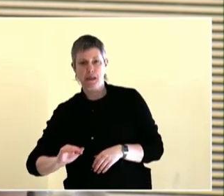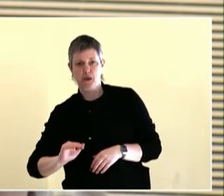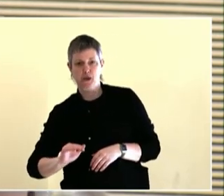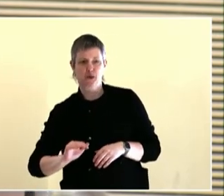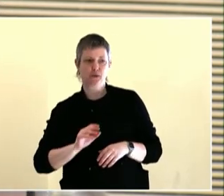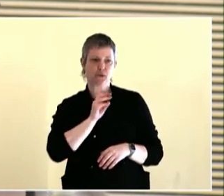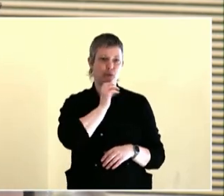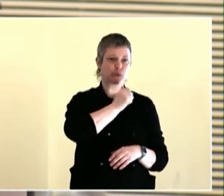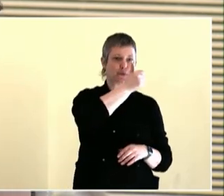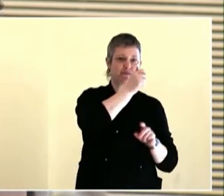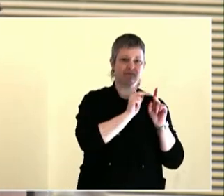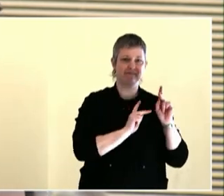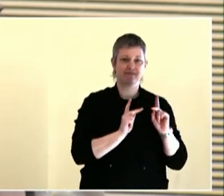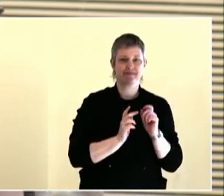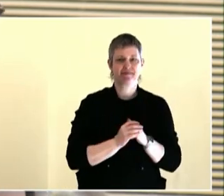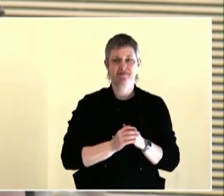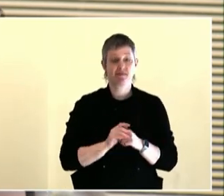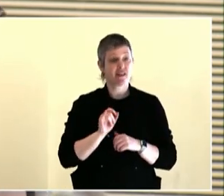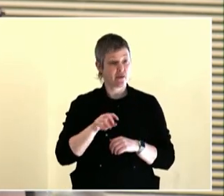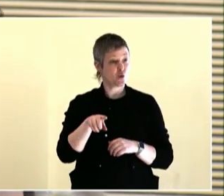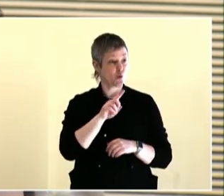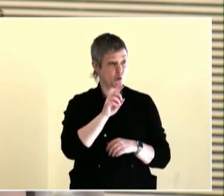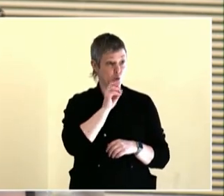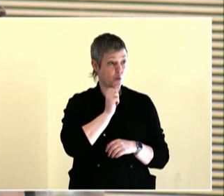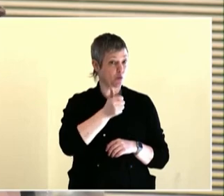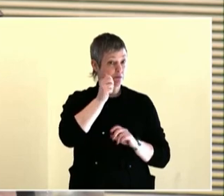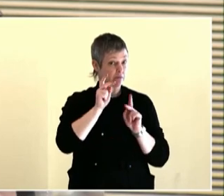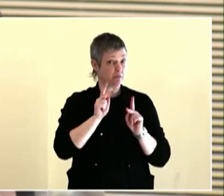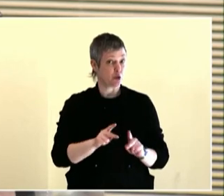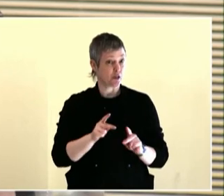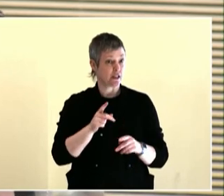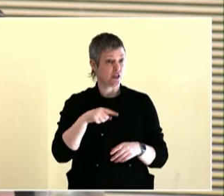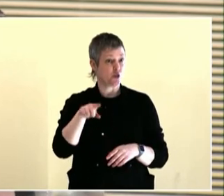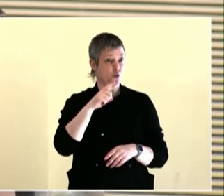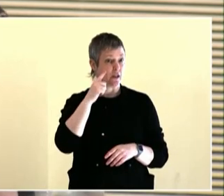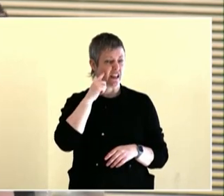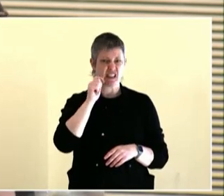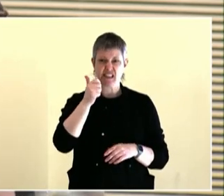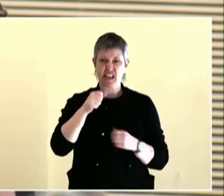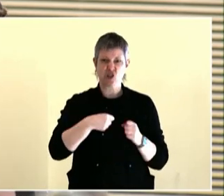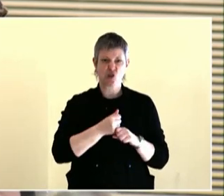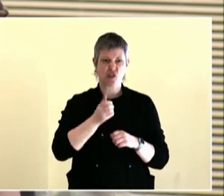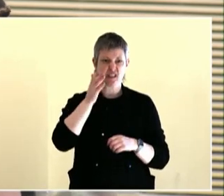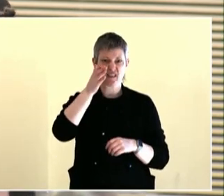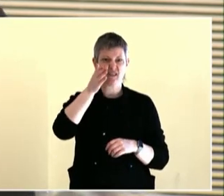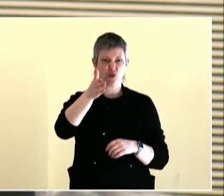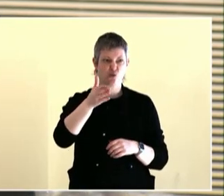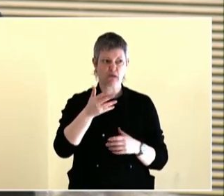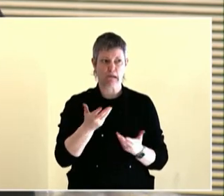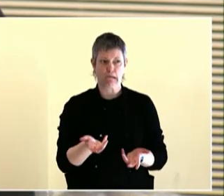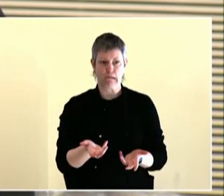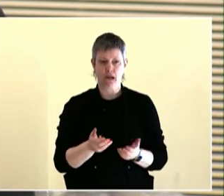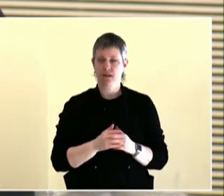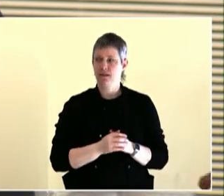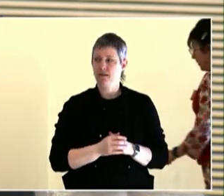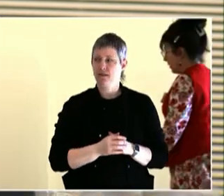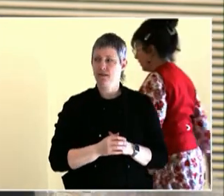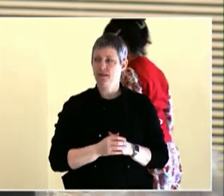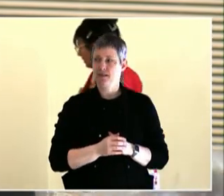I'll just sit next to you. Thank you. That was great. I actually forgot that I was